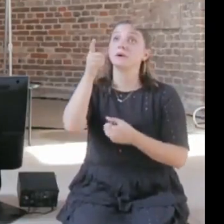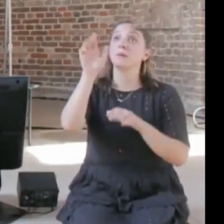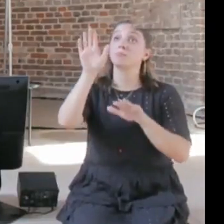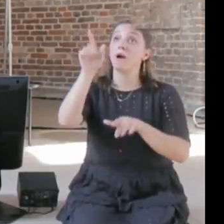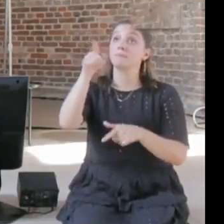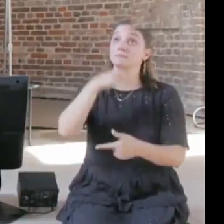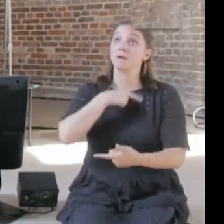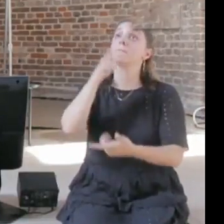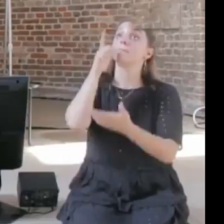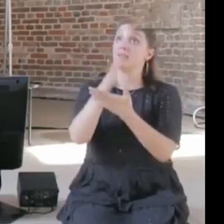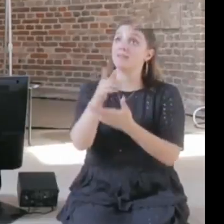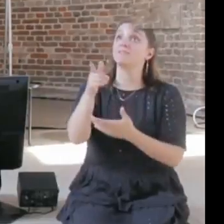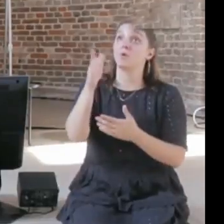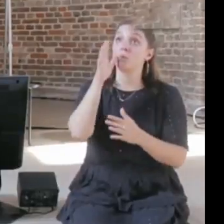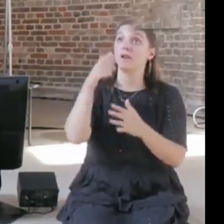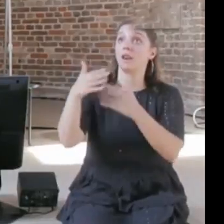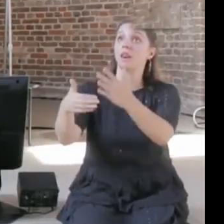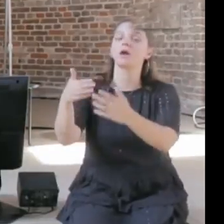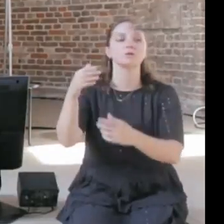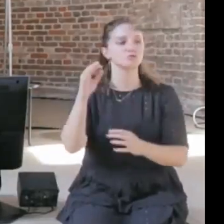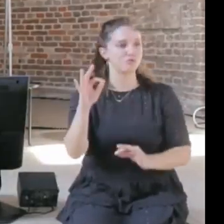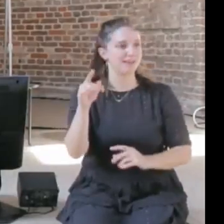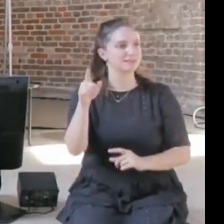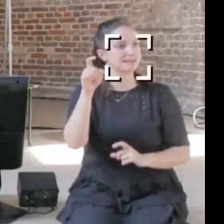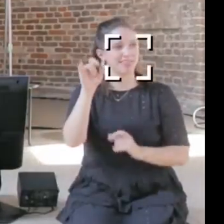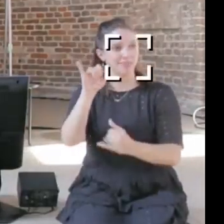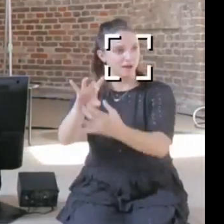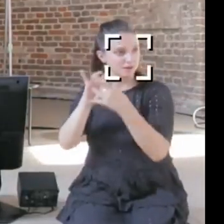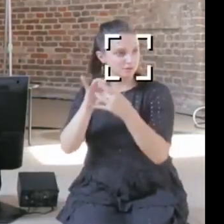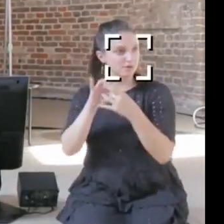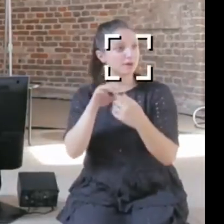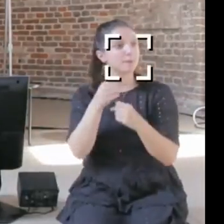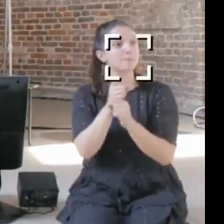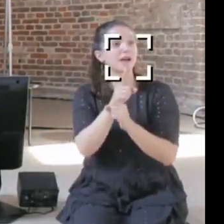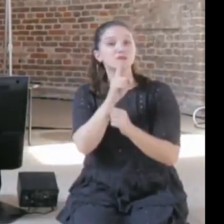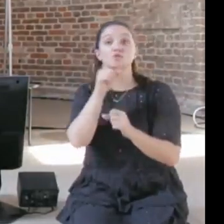information that they need in order to make informed decisions, sure.